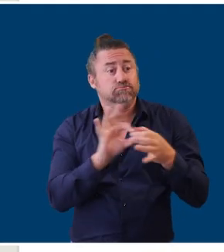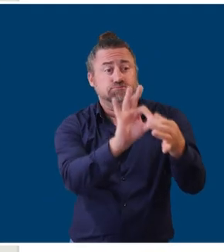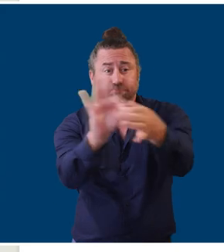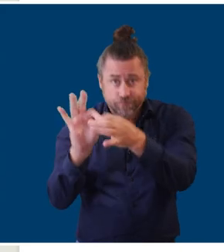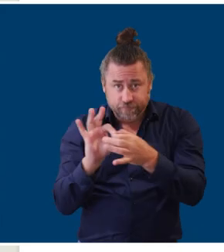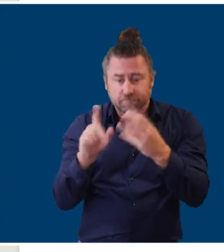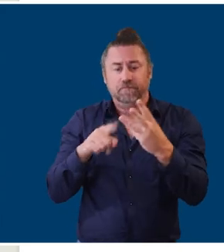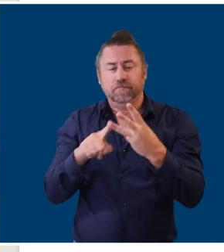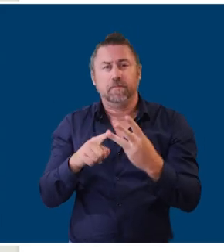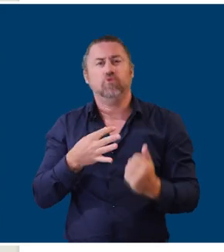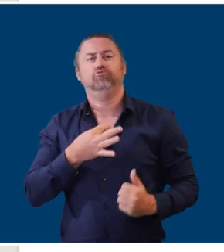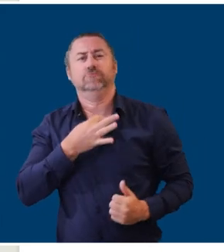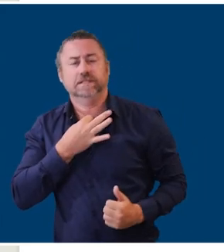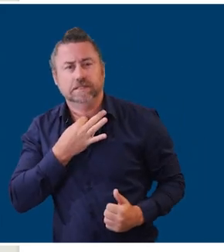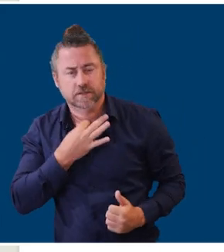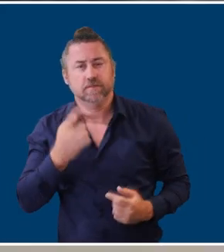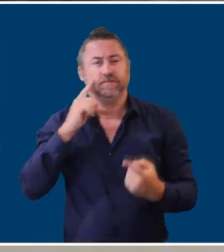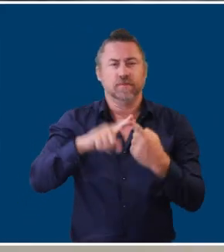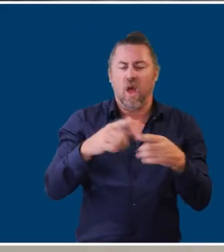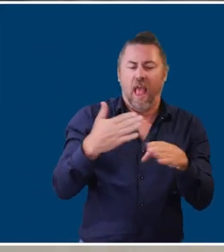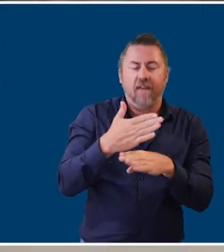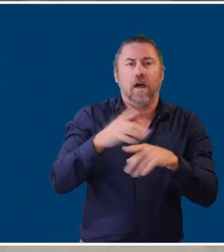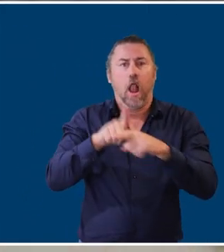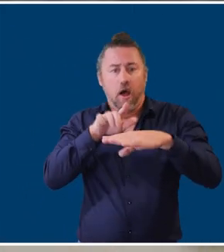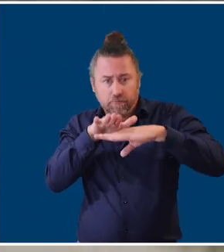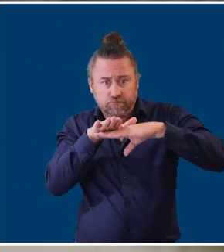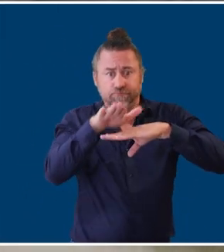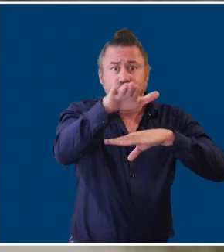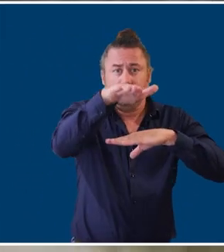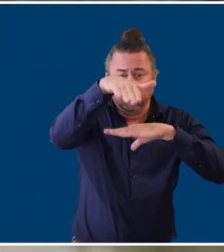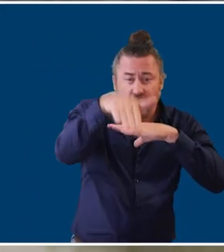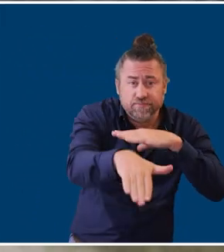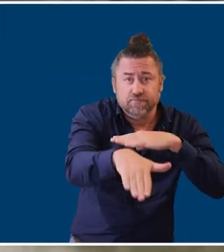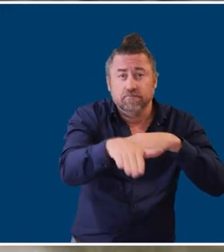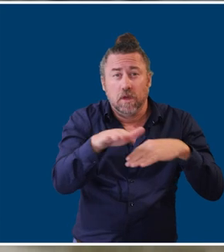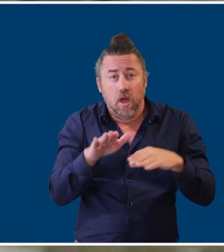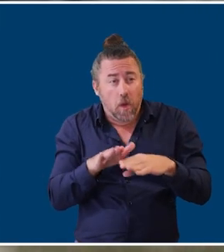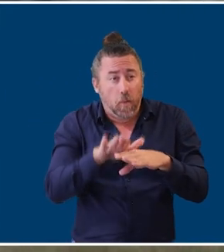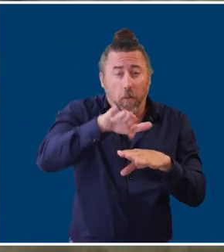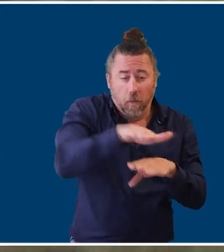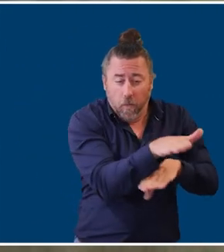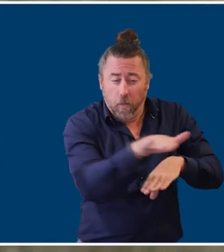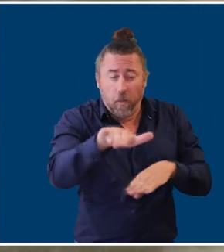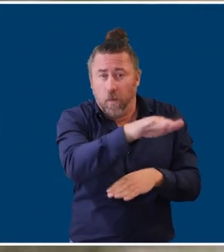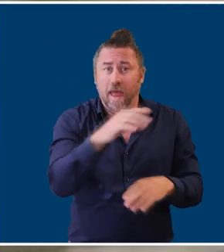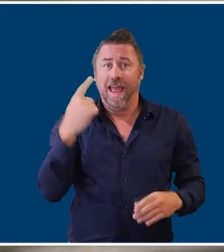So when we talk about the effort, if you think of the slope, the surface type and the surface condition, how difficult it is to move around the network.